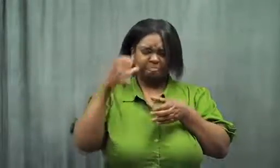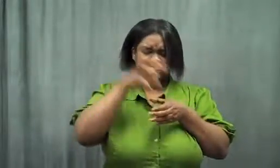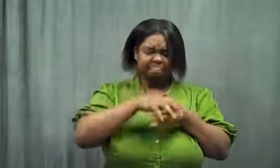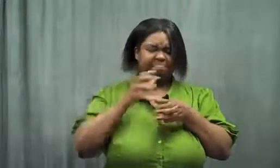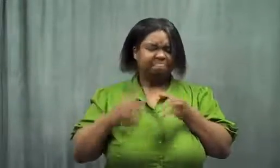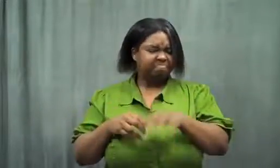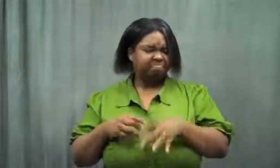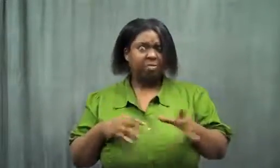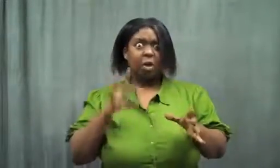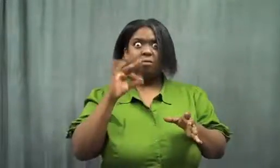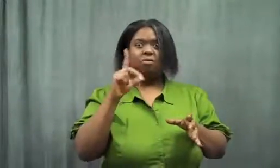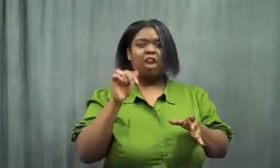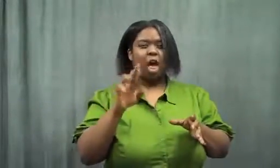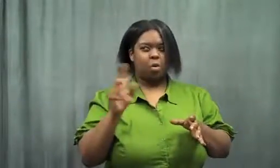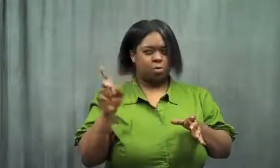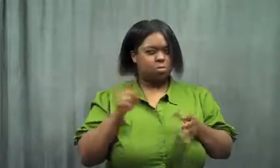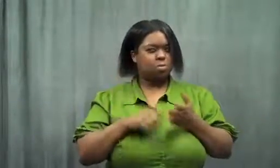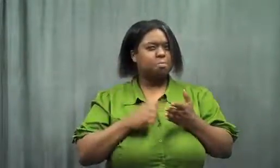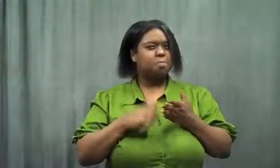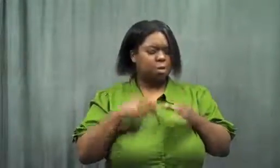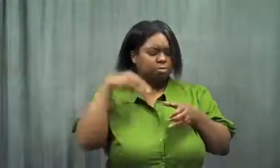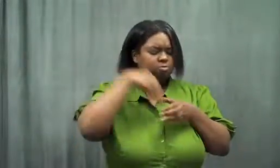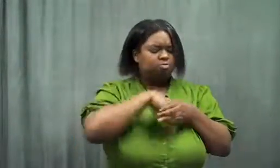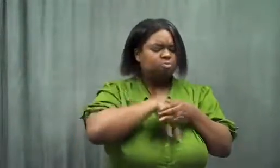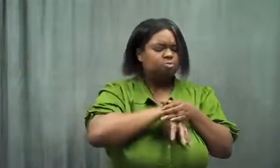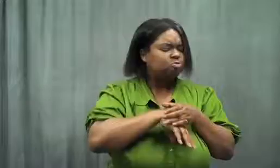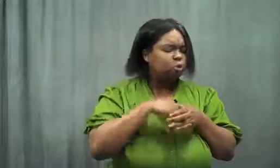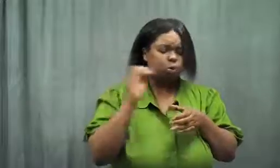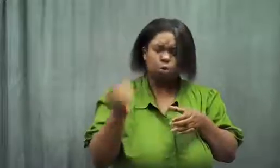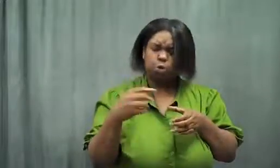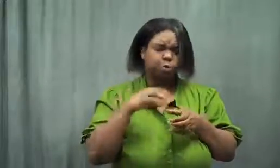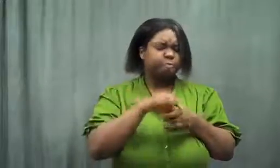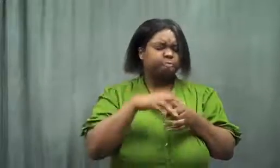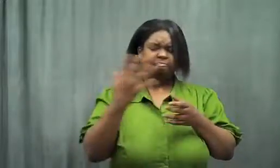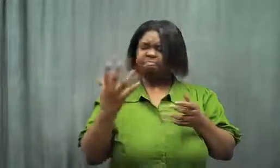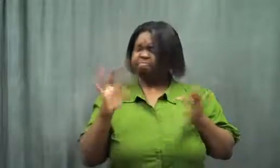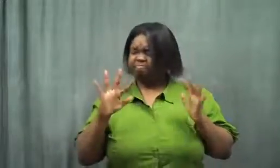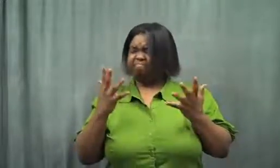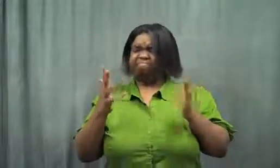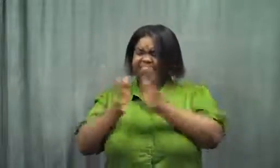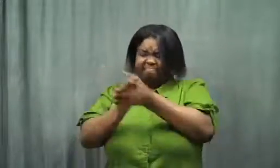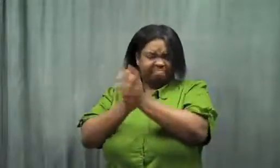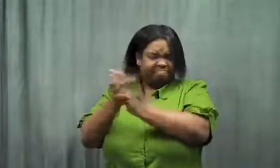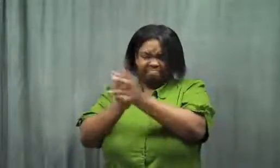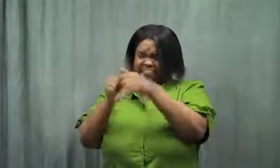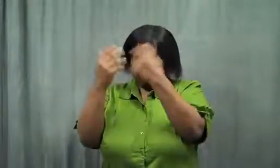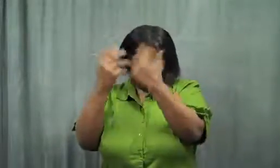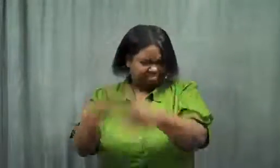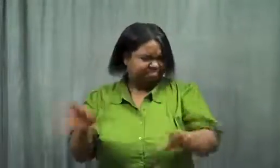Sometimes it was in the flour. I dug through.. nope. I washed my hands.